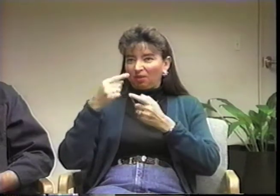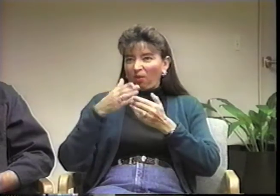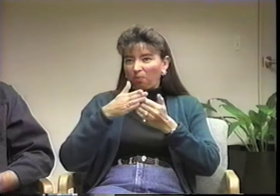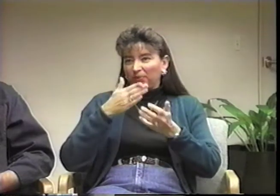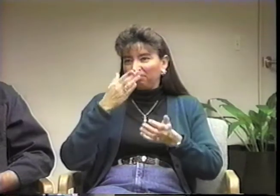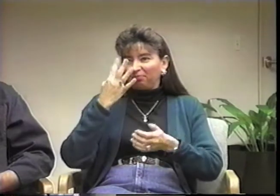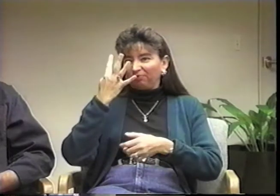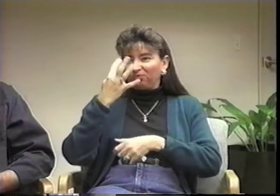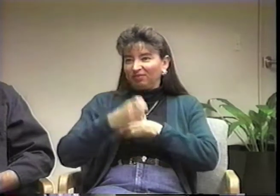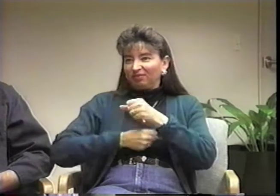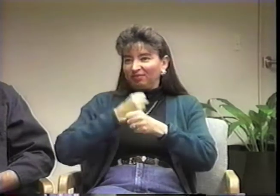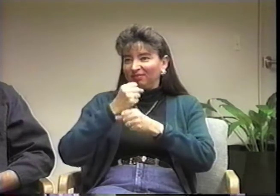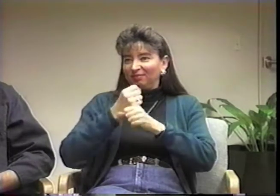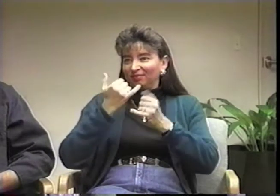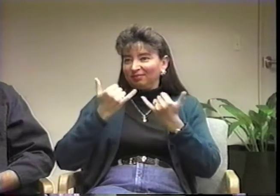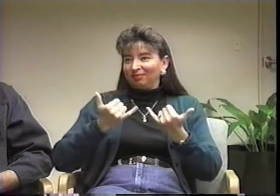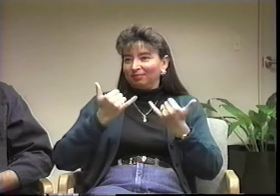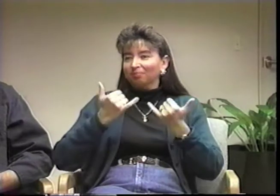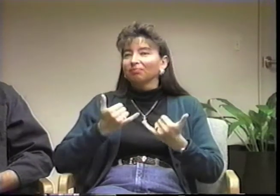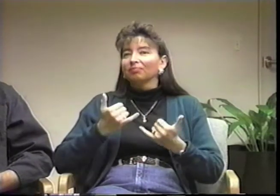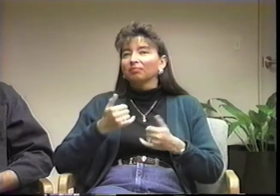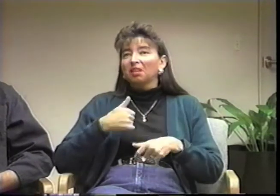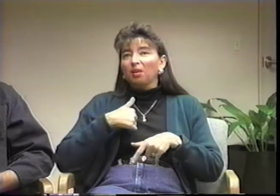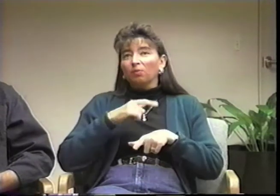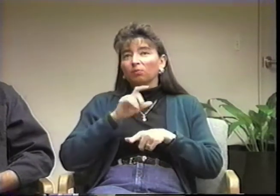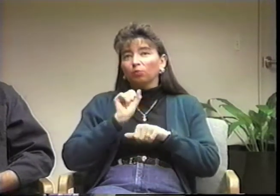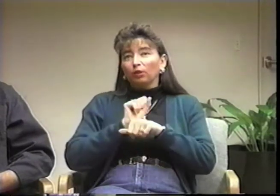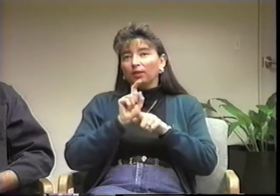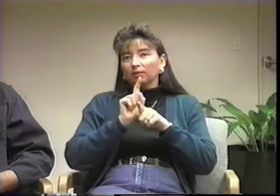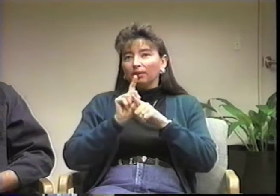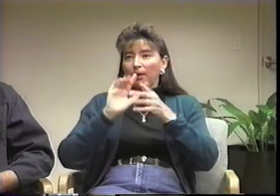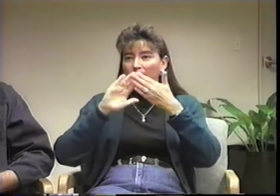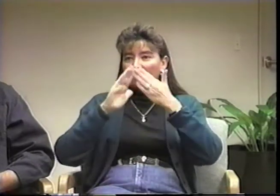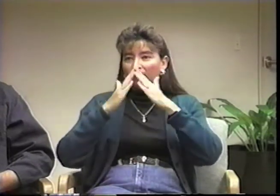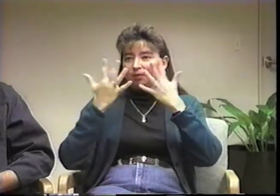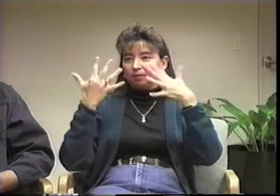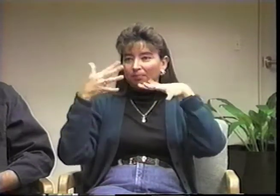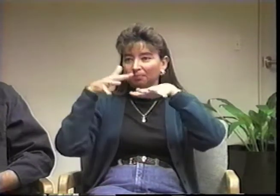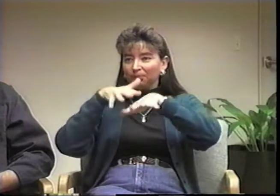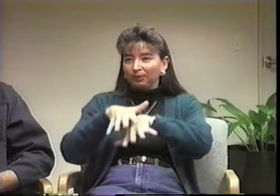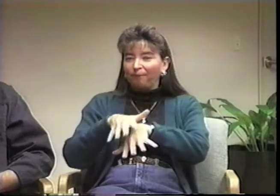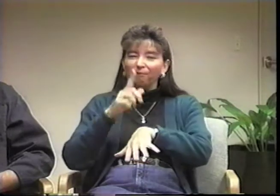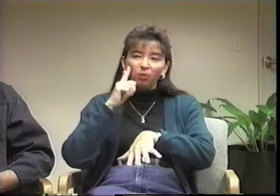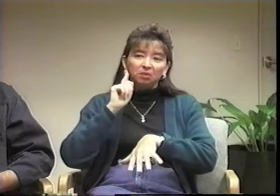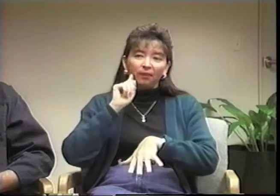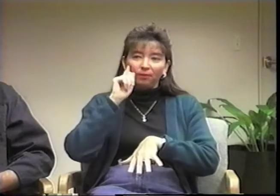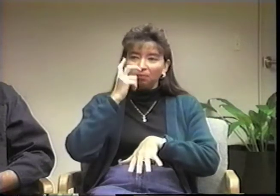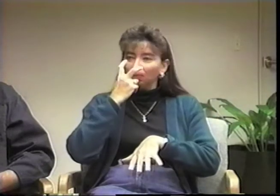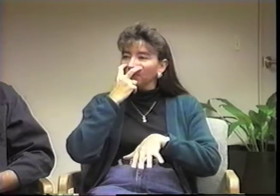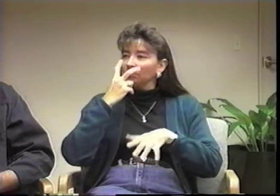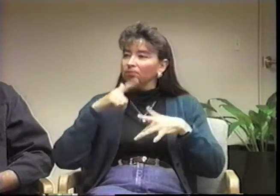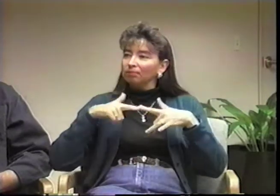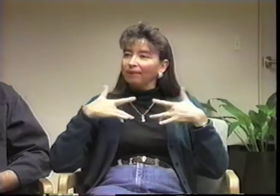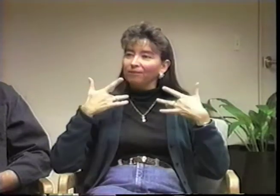We've been around for almost four years now. I work with the DeafBlind Community Involvement Program